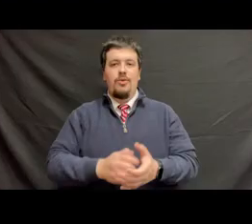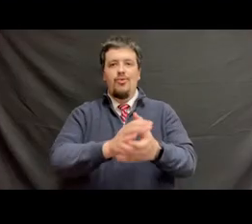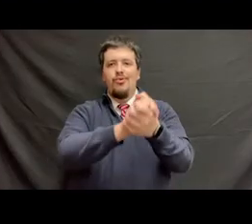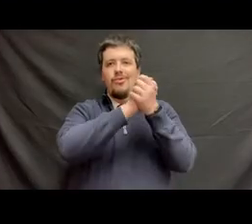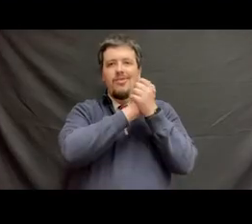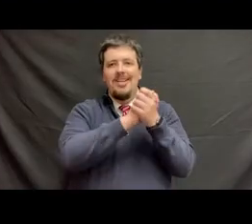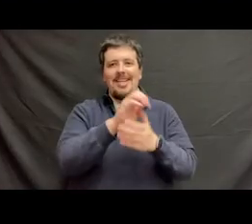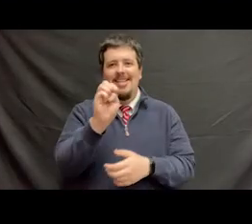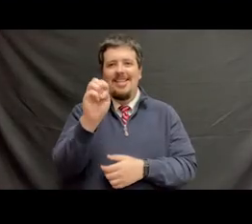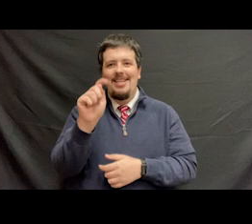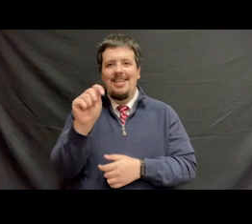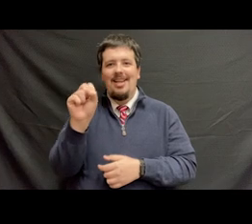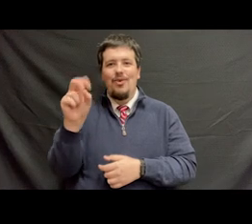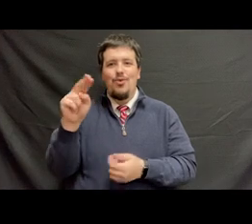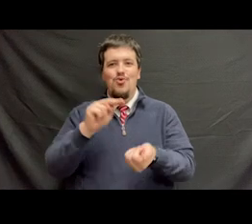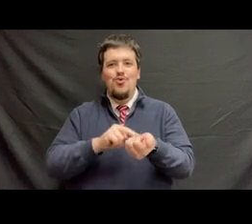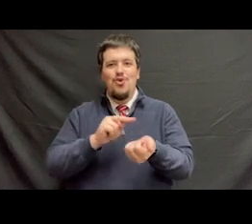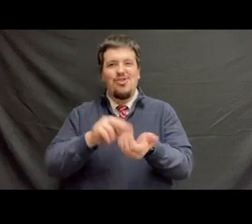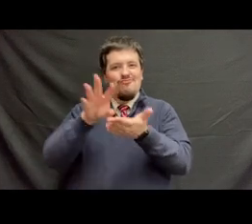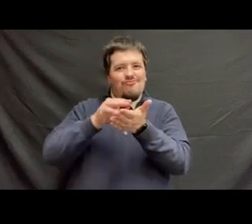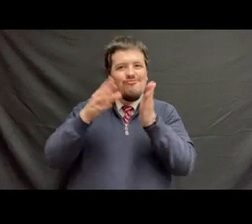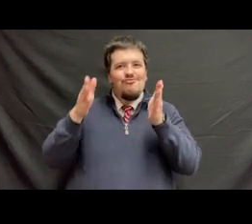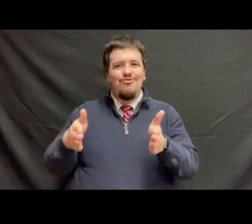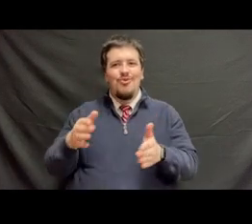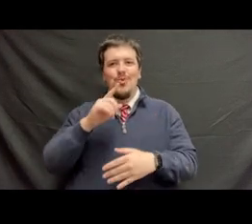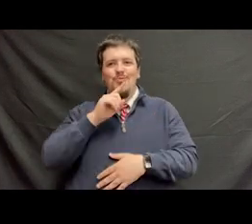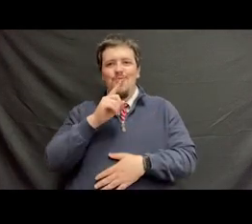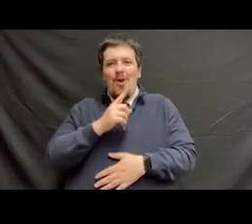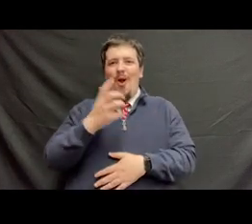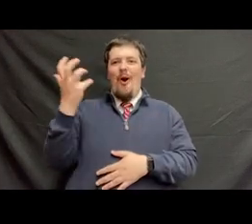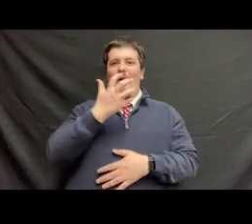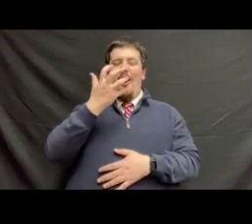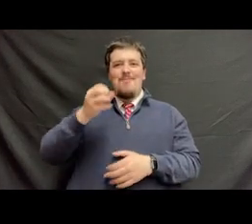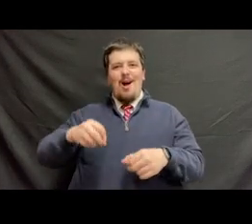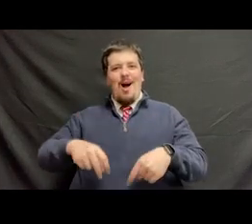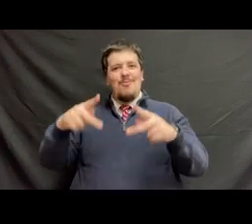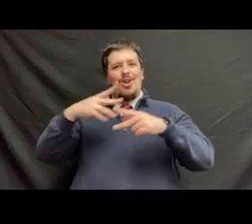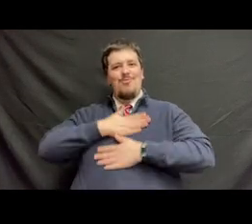Congratulations East Tennessee State University nursing scholars. It has been such a privilege and a pleasure